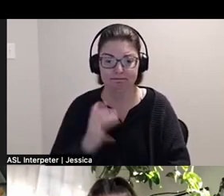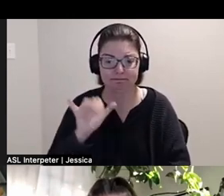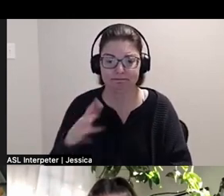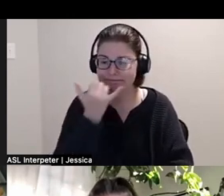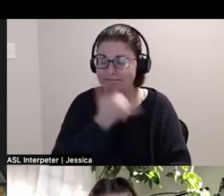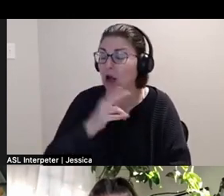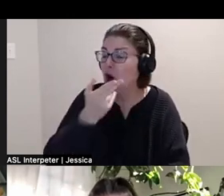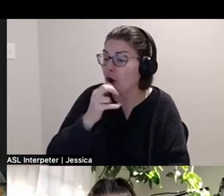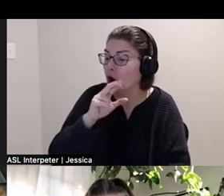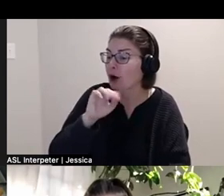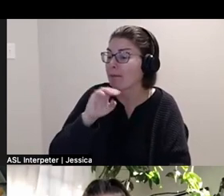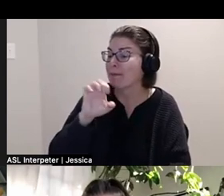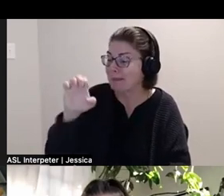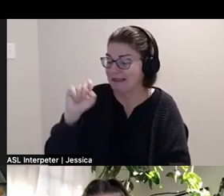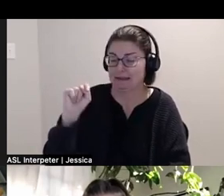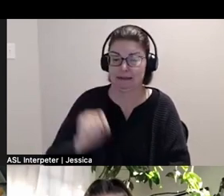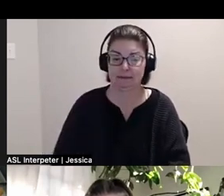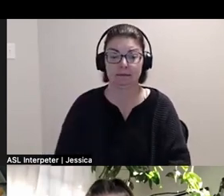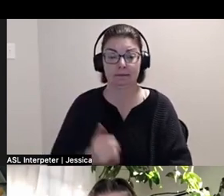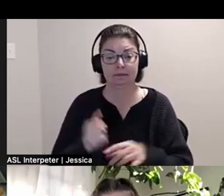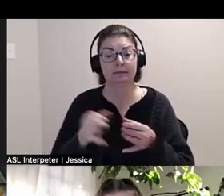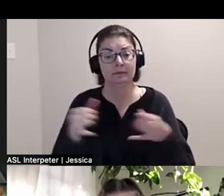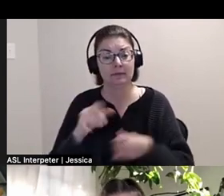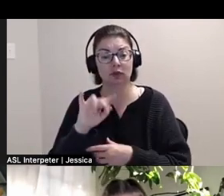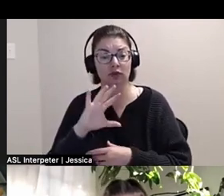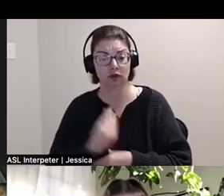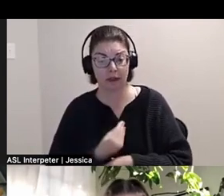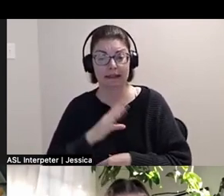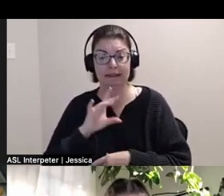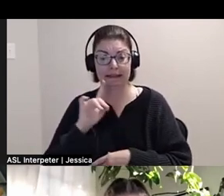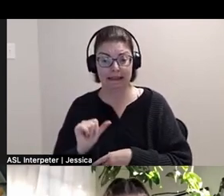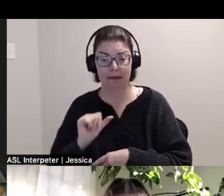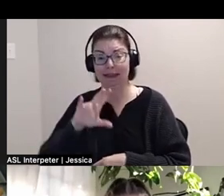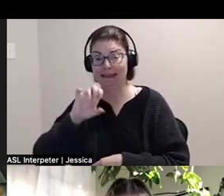Harmeet is a fat, trans, Disabled, Sikh-Panjabi multidisciplinary artist,